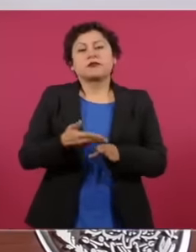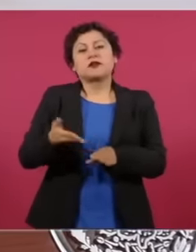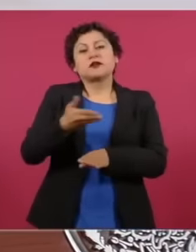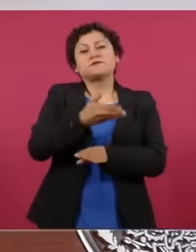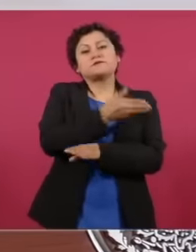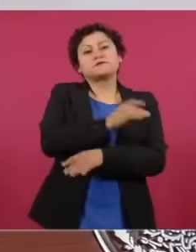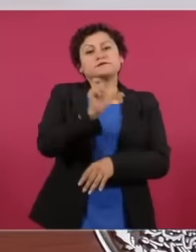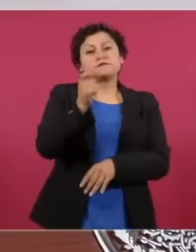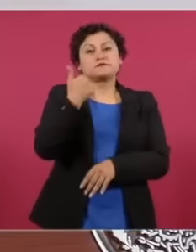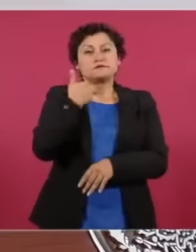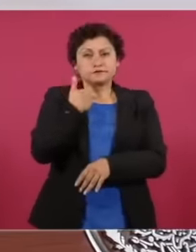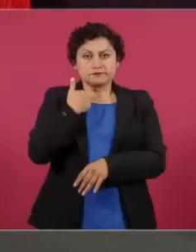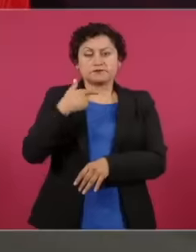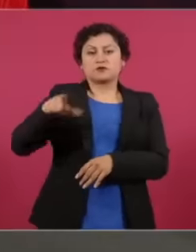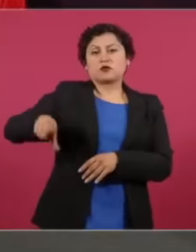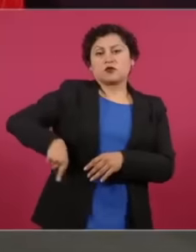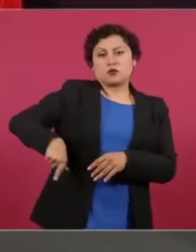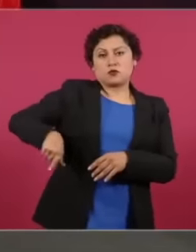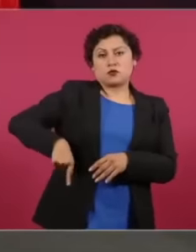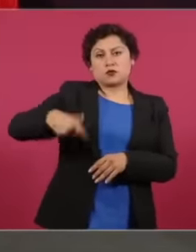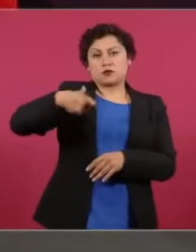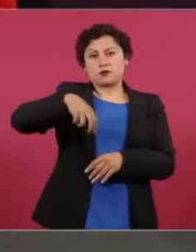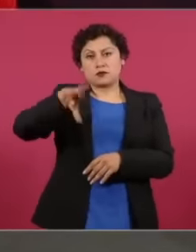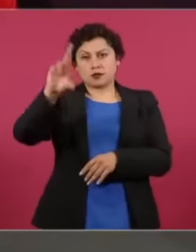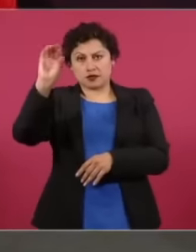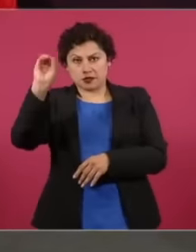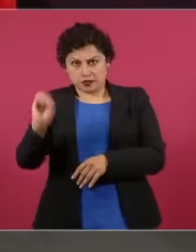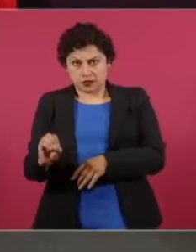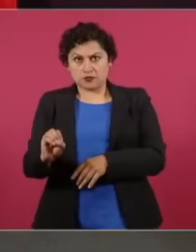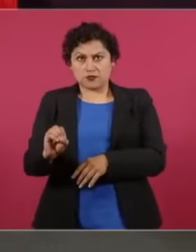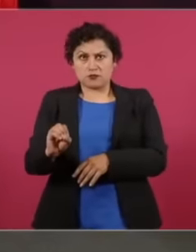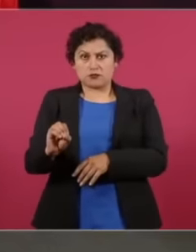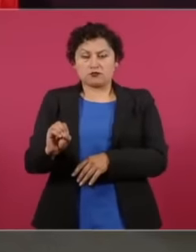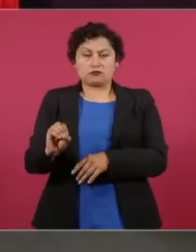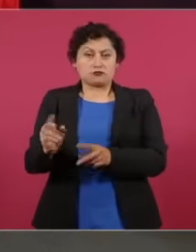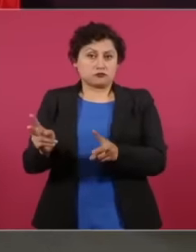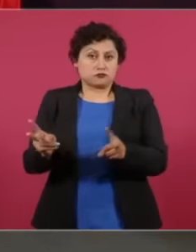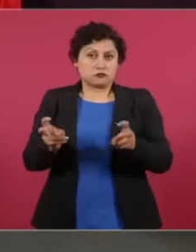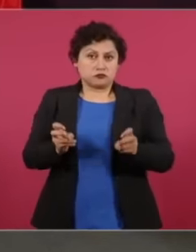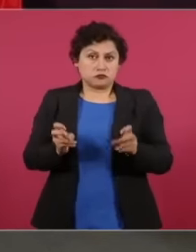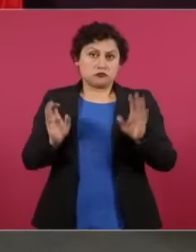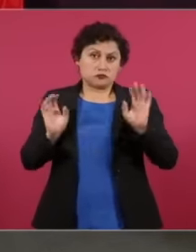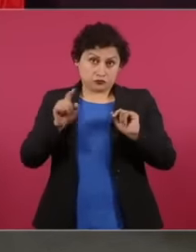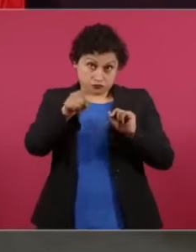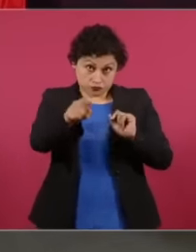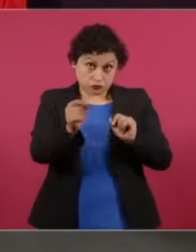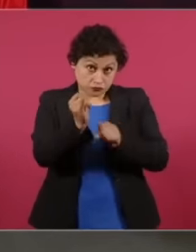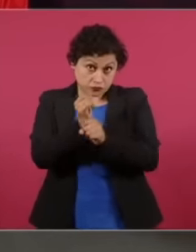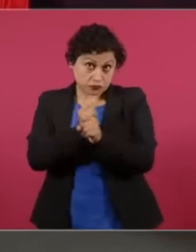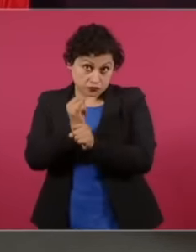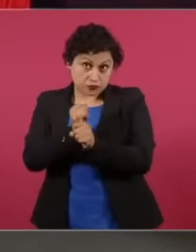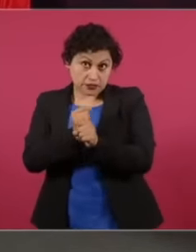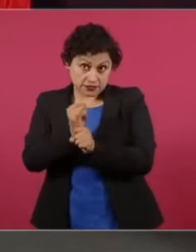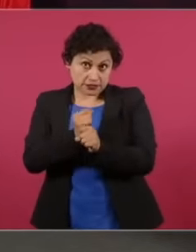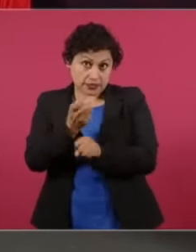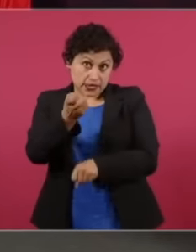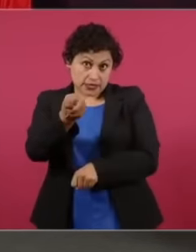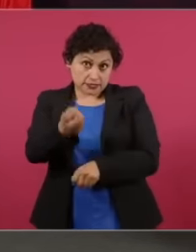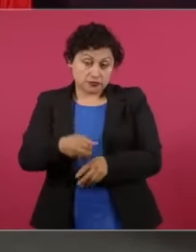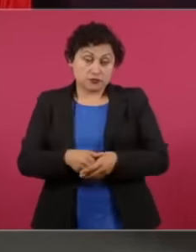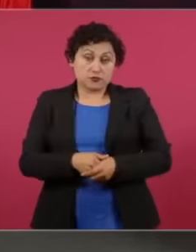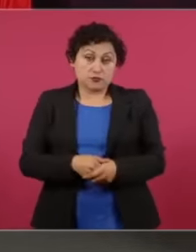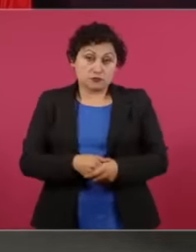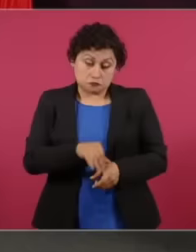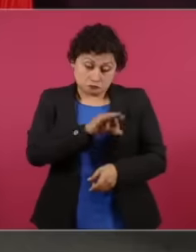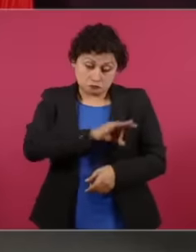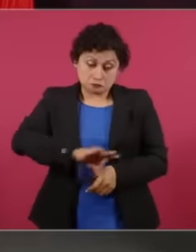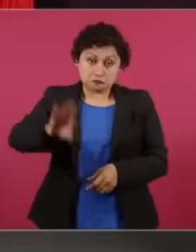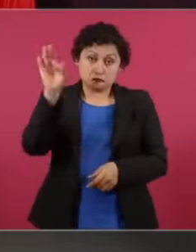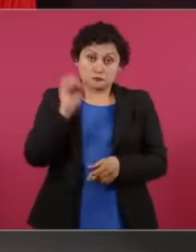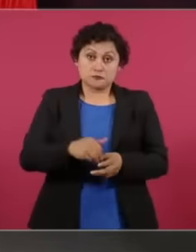of Quintana Roo were stolen. And that would be a good topic for the investigation process. The Shelja trust